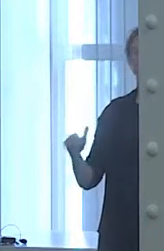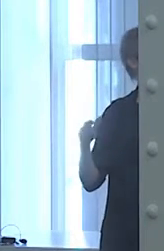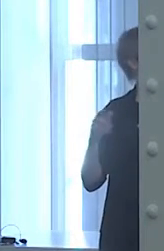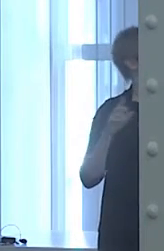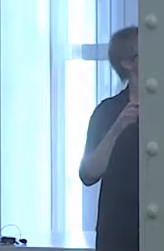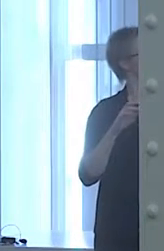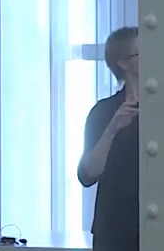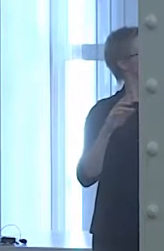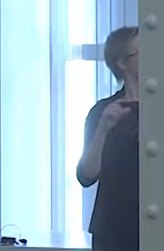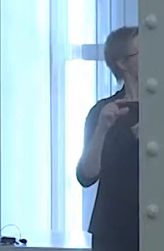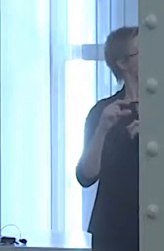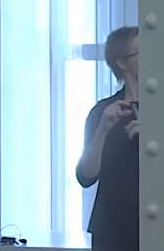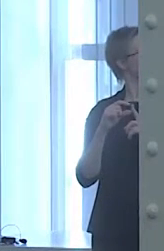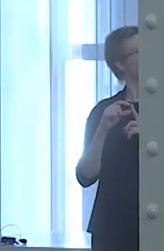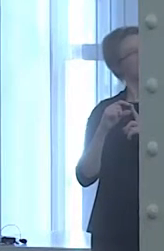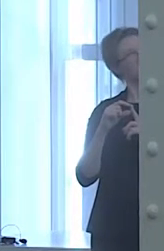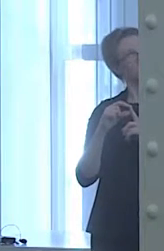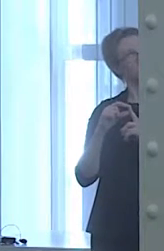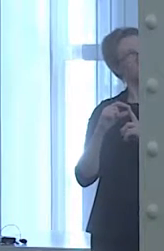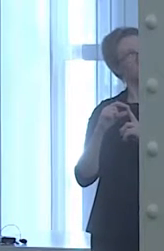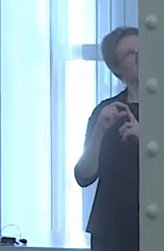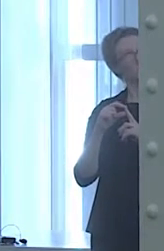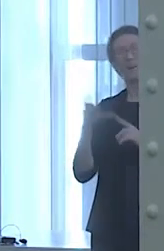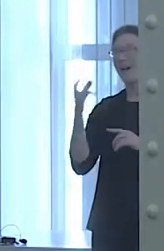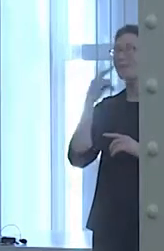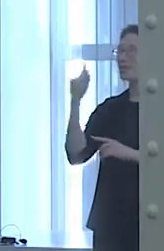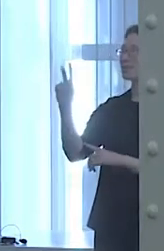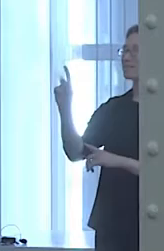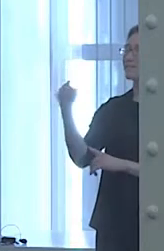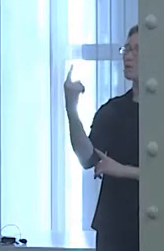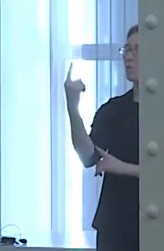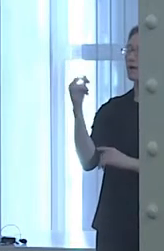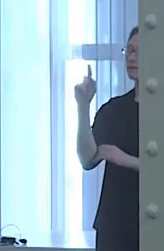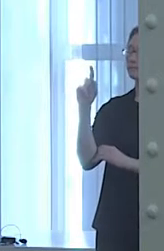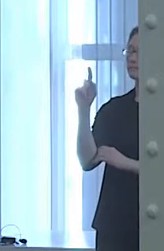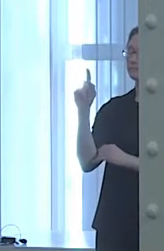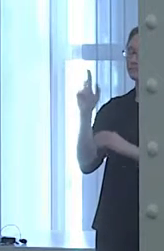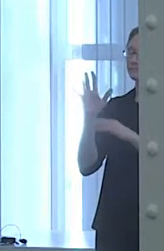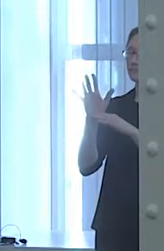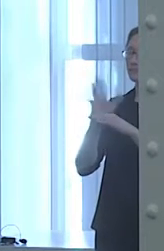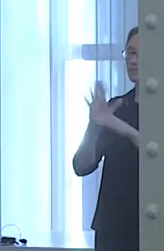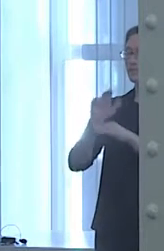I saw an episode of Anthony Bourdain where Koreans try to make him understand what han is.